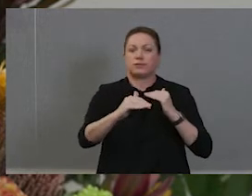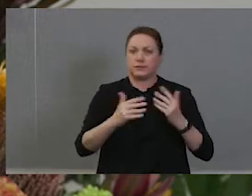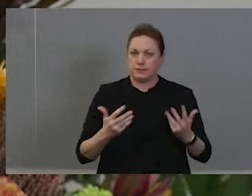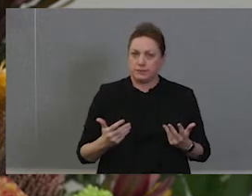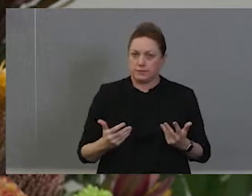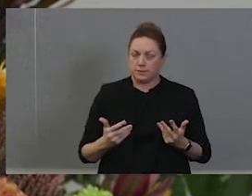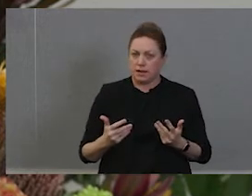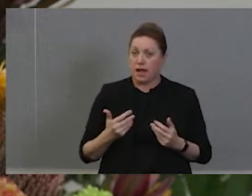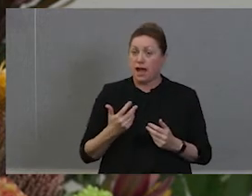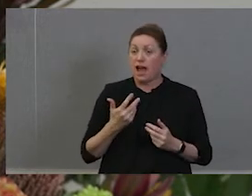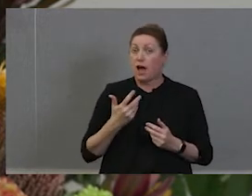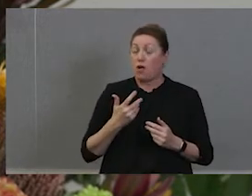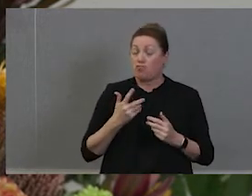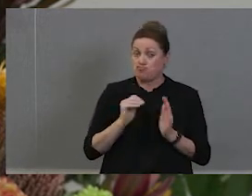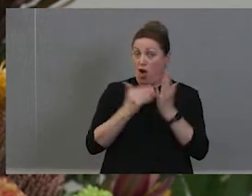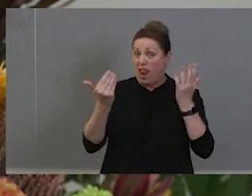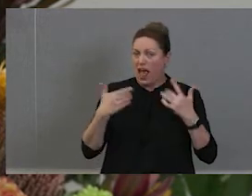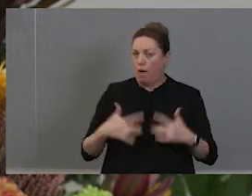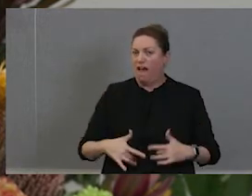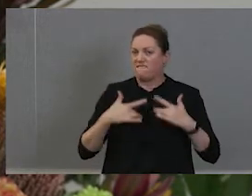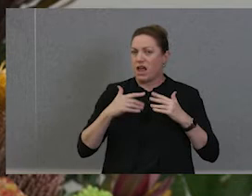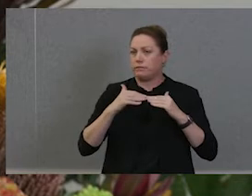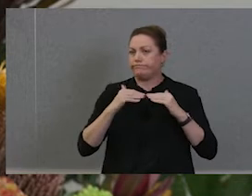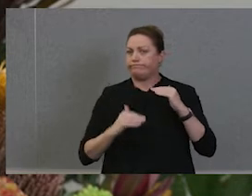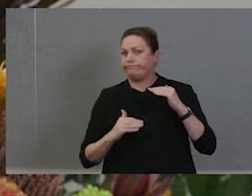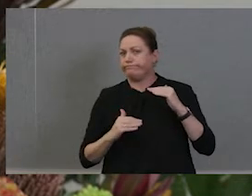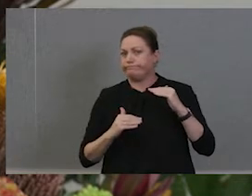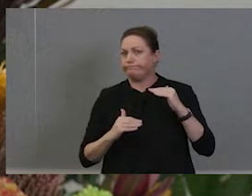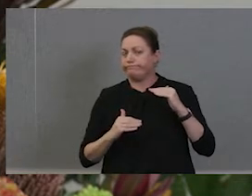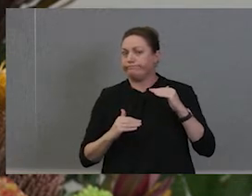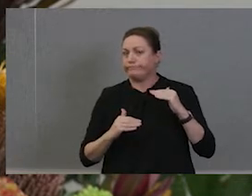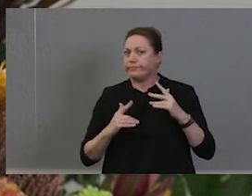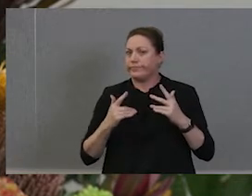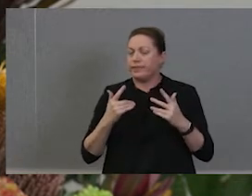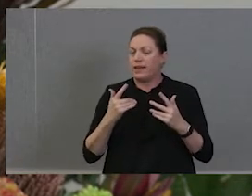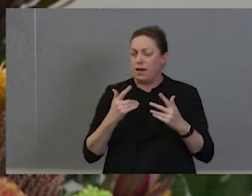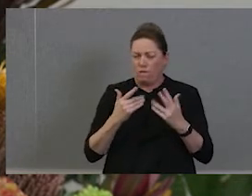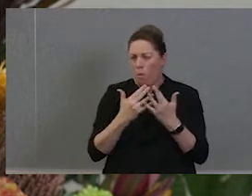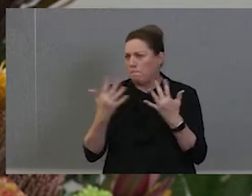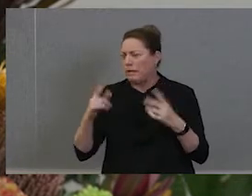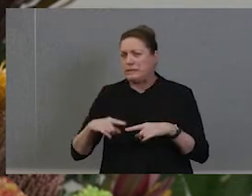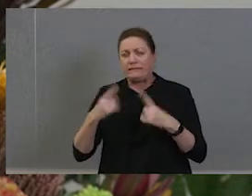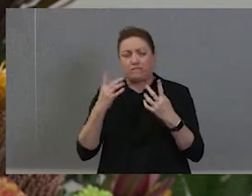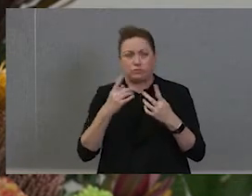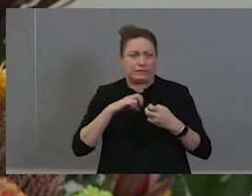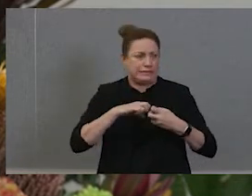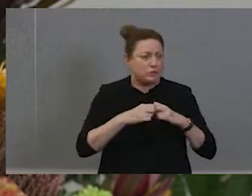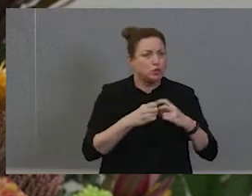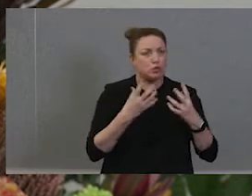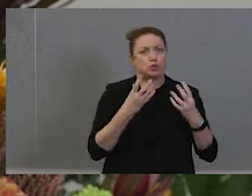injustice in the world in as regards, all sorts of issues related to Aboriginal and Torres Strait Islanders, and